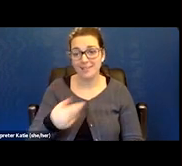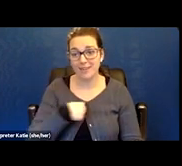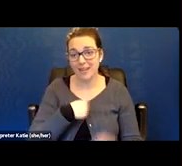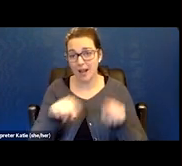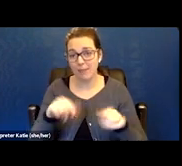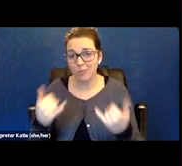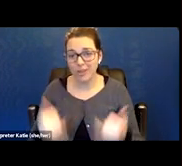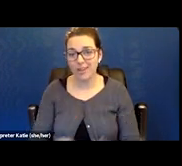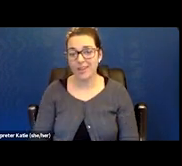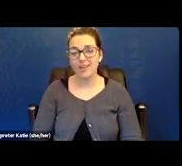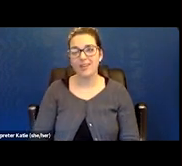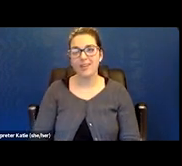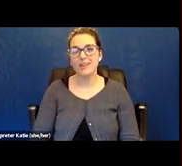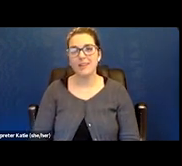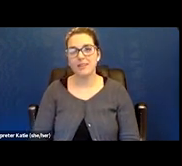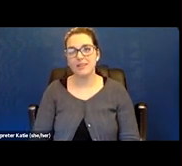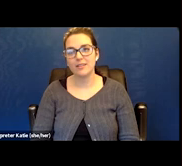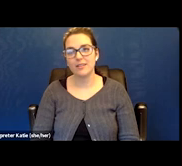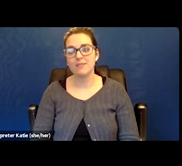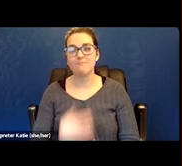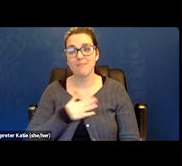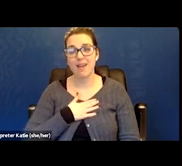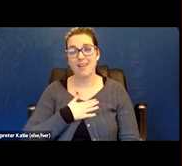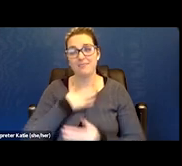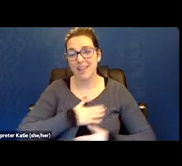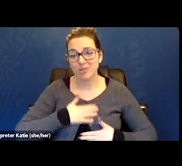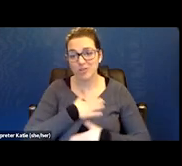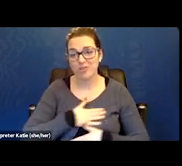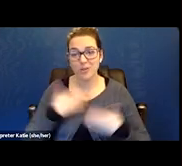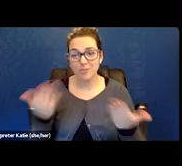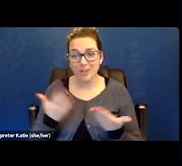And say my pleasure to be assisting with my story